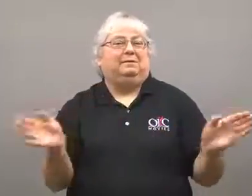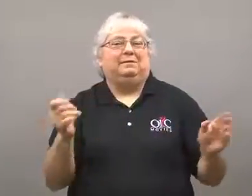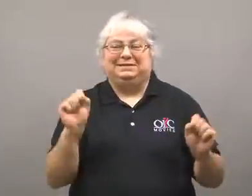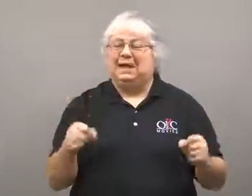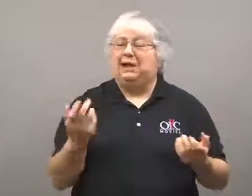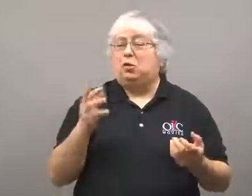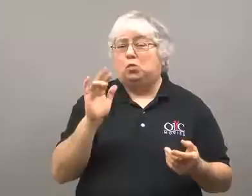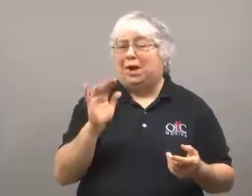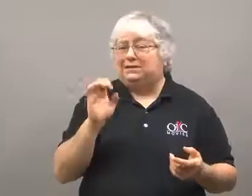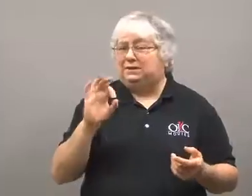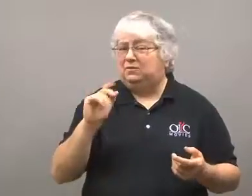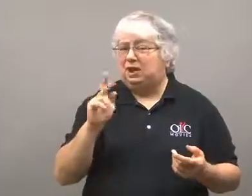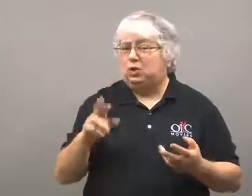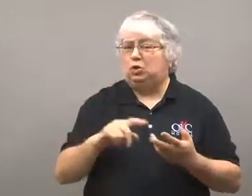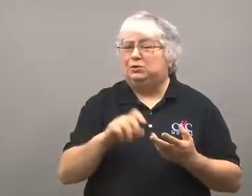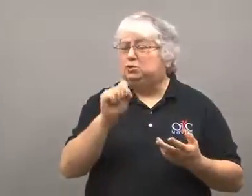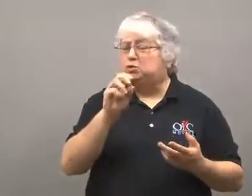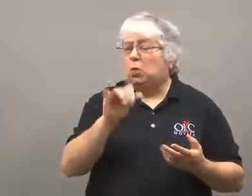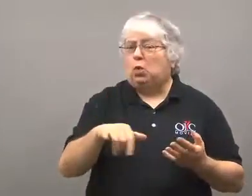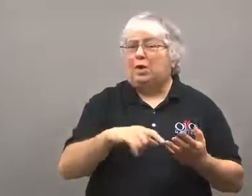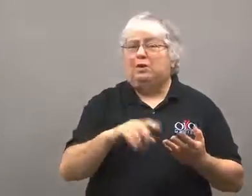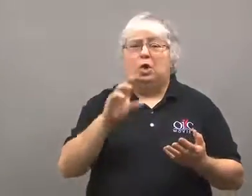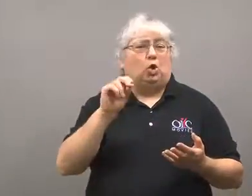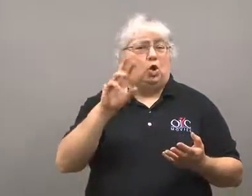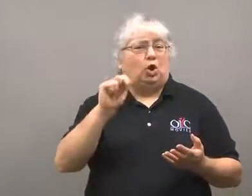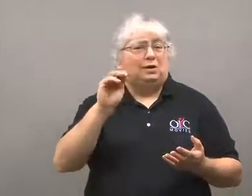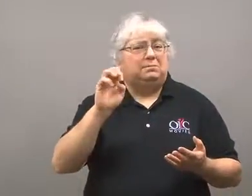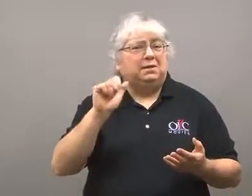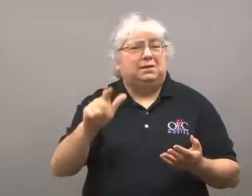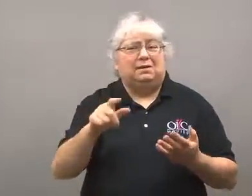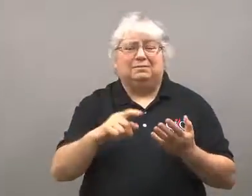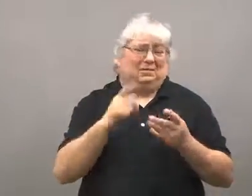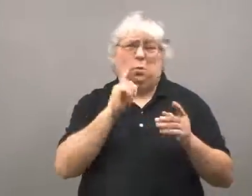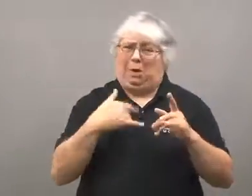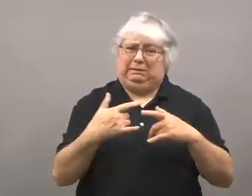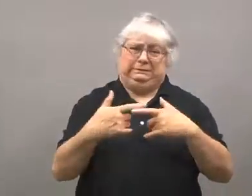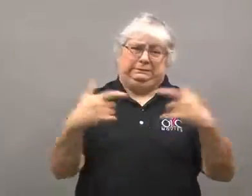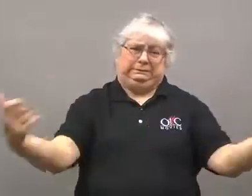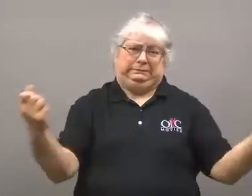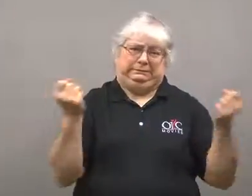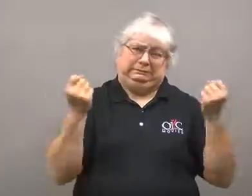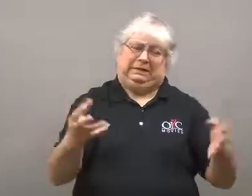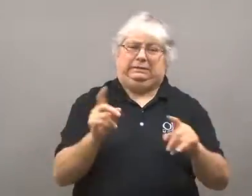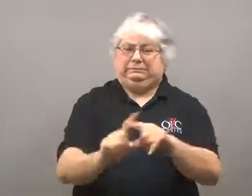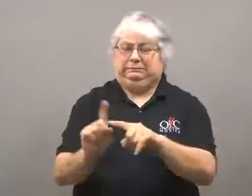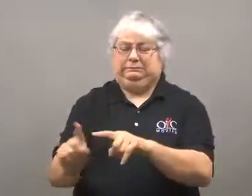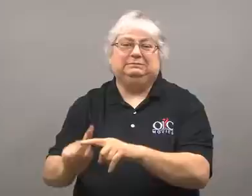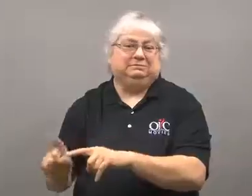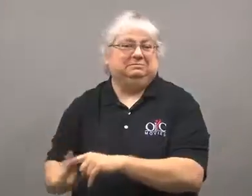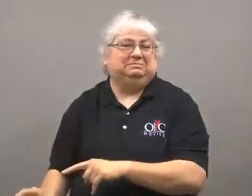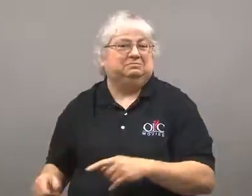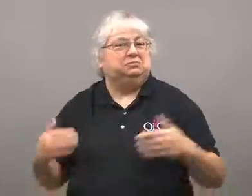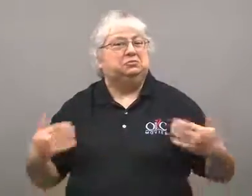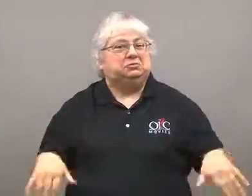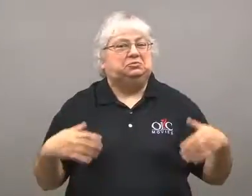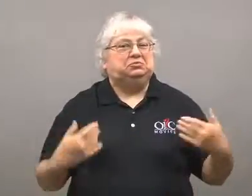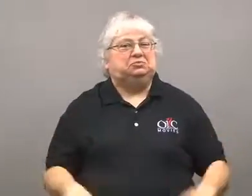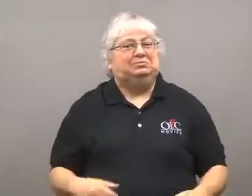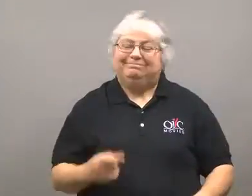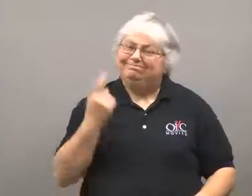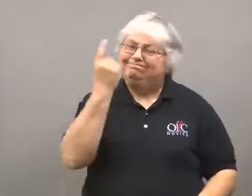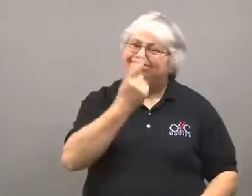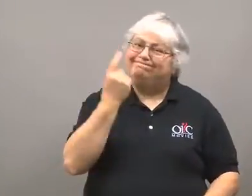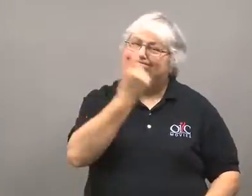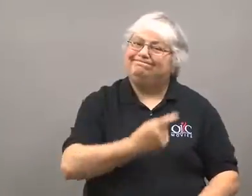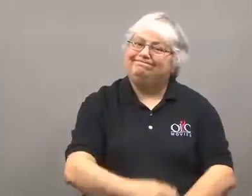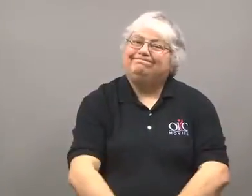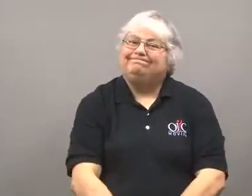There is rice flour, soy flour, cornmeal, a huge variety of them.